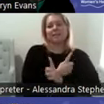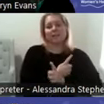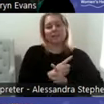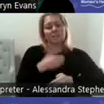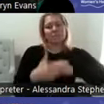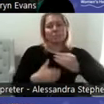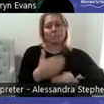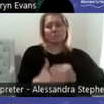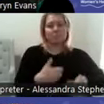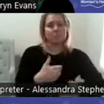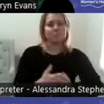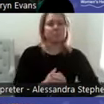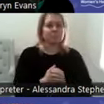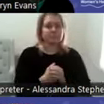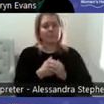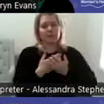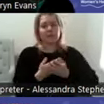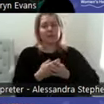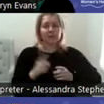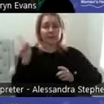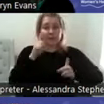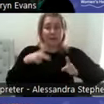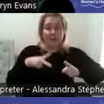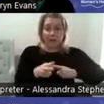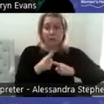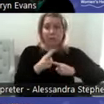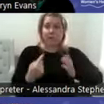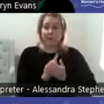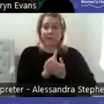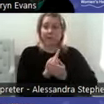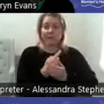Following on from our launch event today, we will be reaching out to interested partners